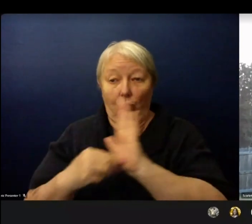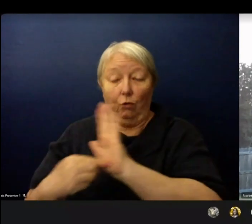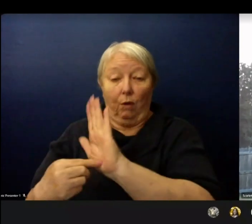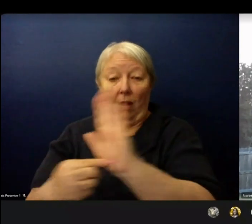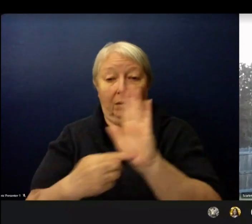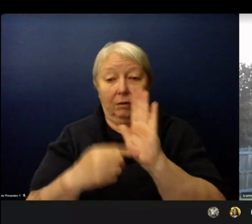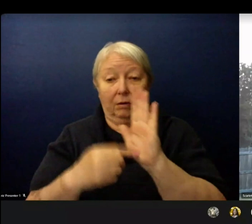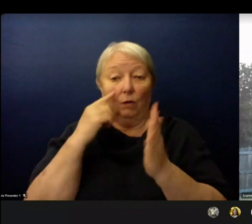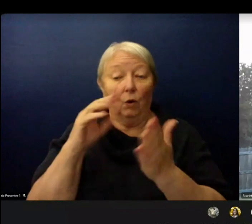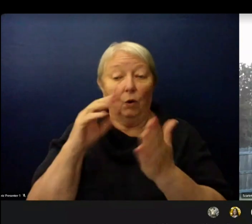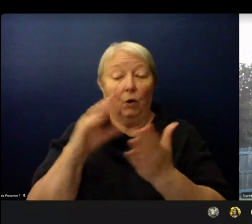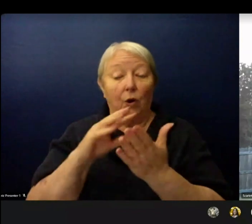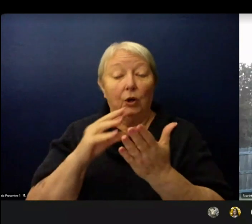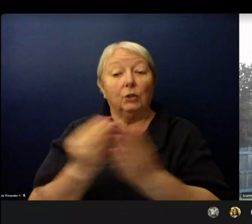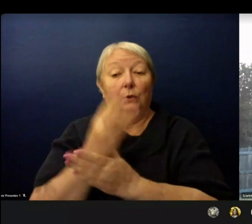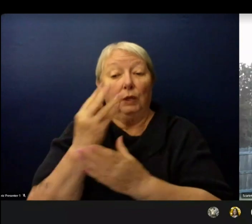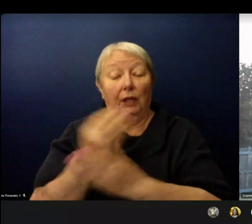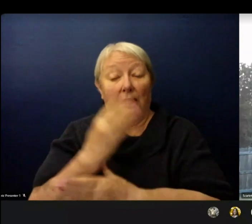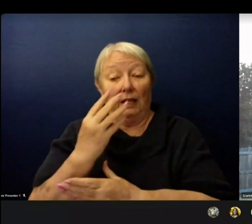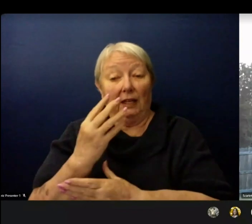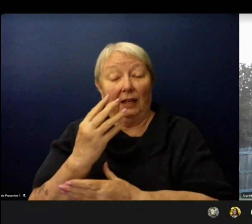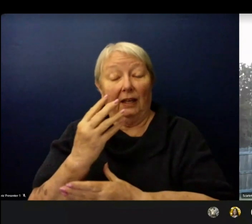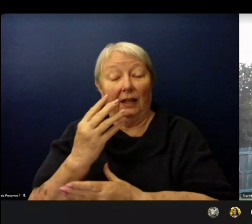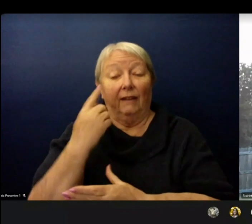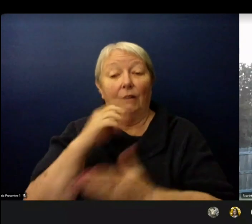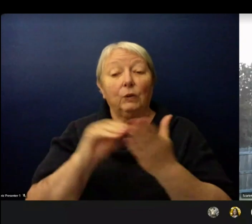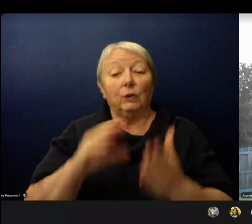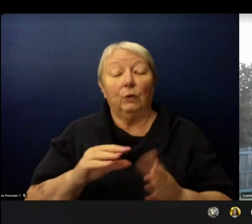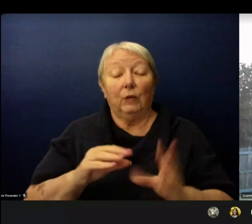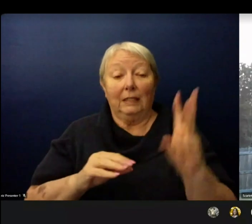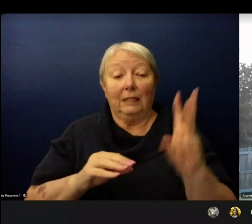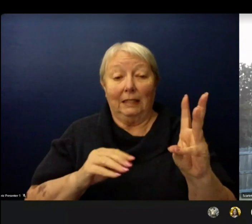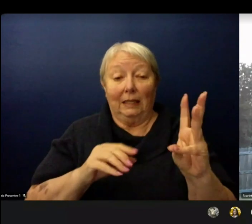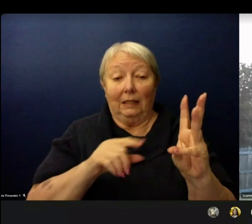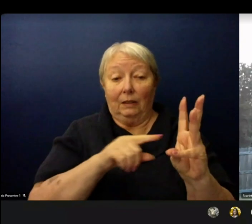6th-12th grade. One is a hybrid model that includes two